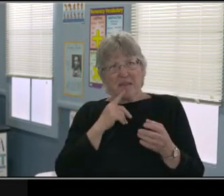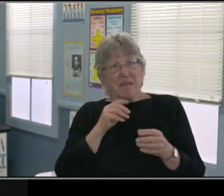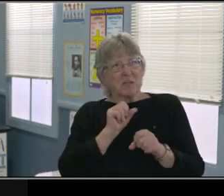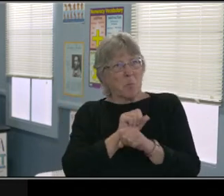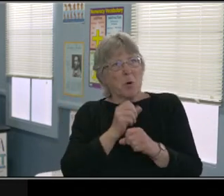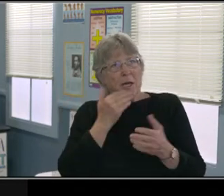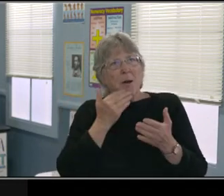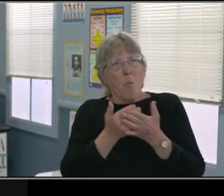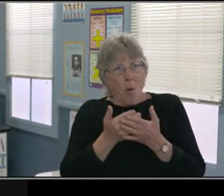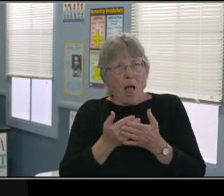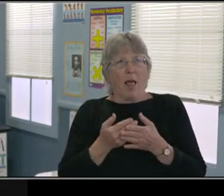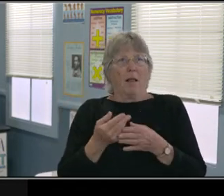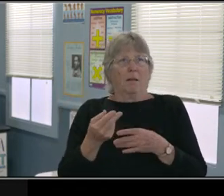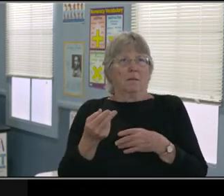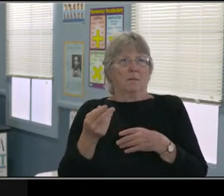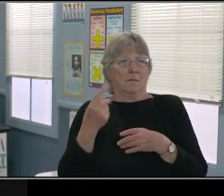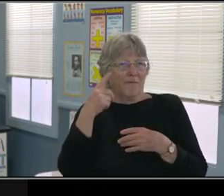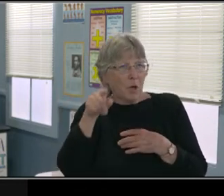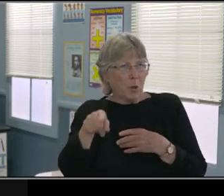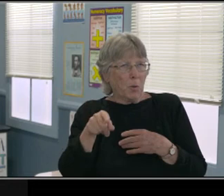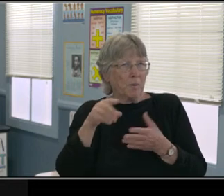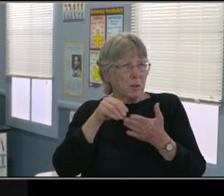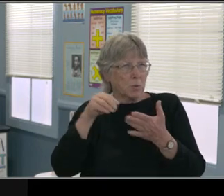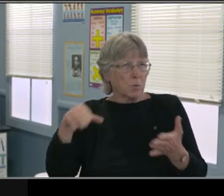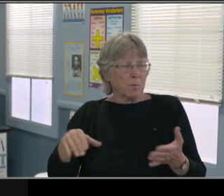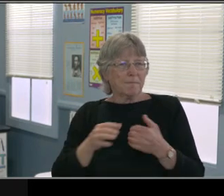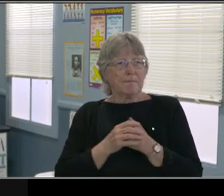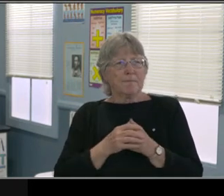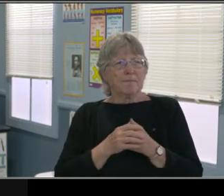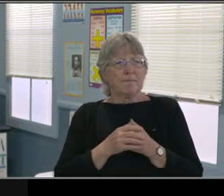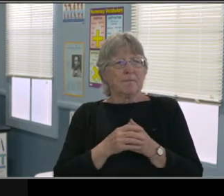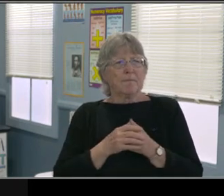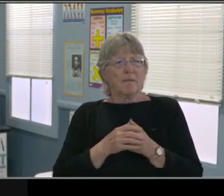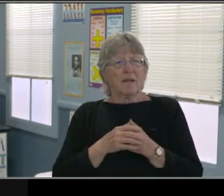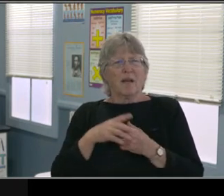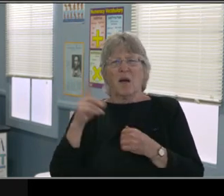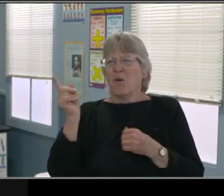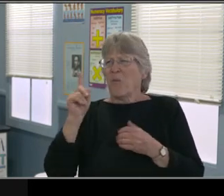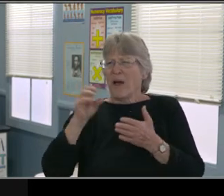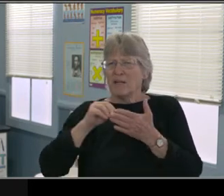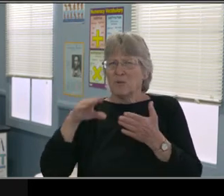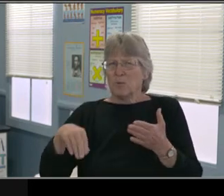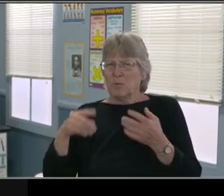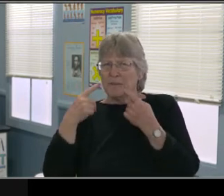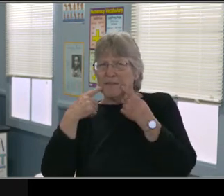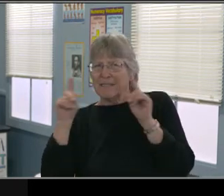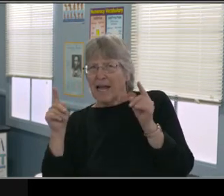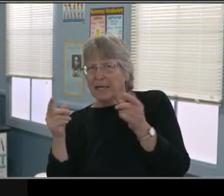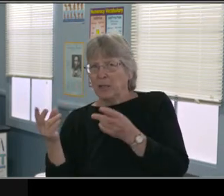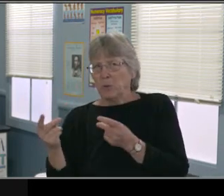when you're talking about these sections, is what do accommodations and modifications look like?